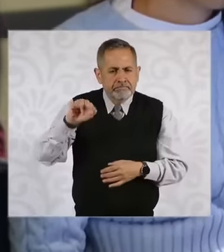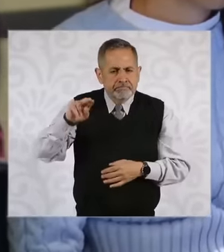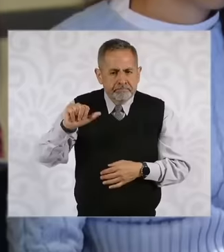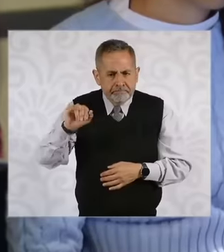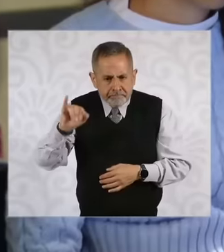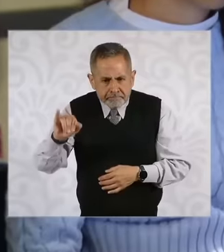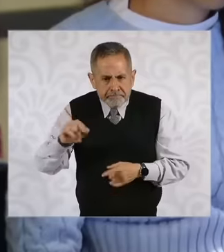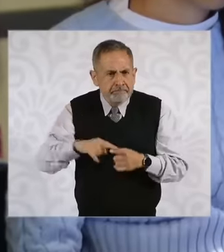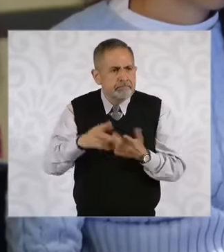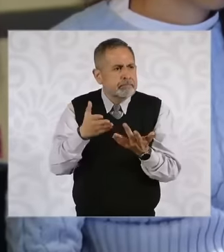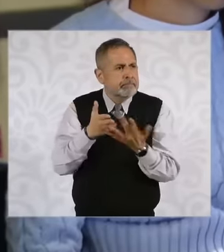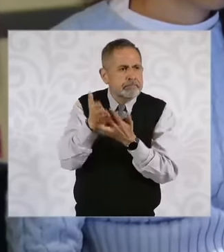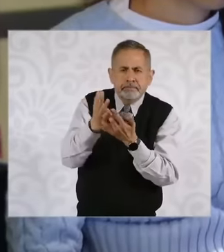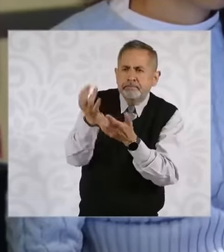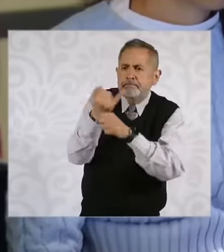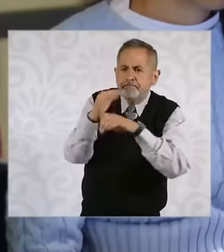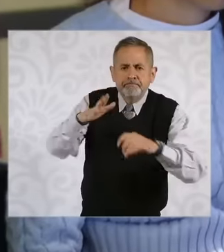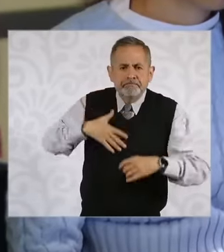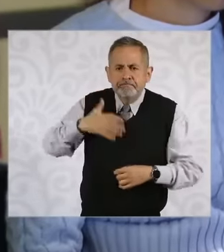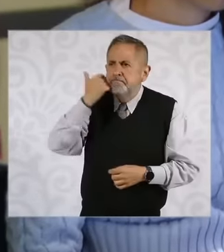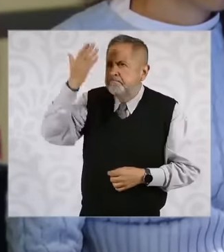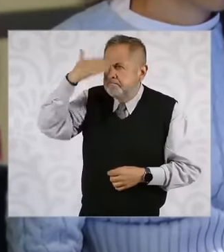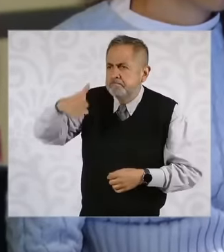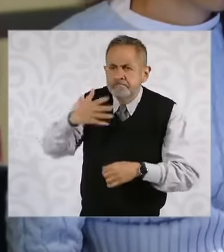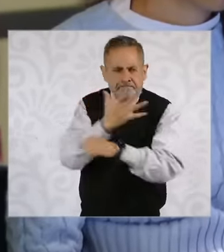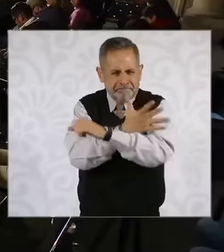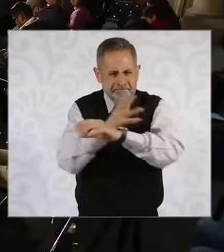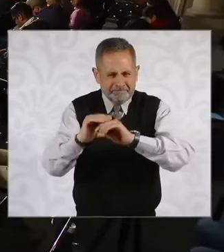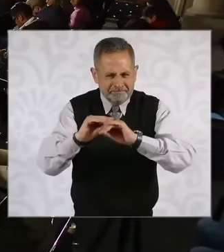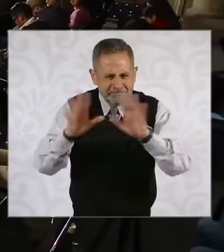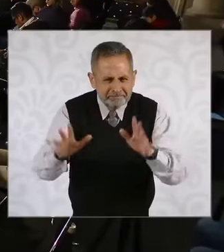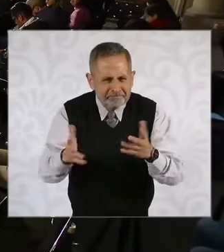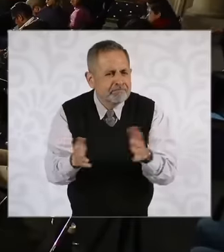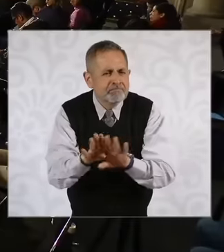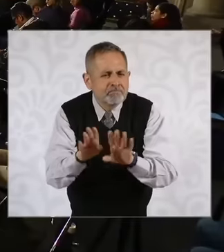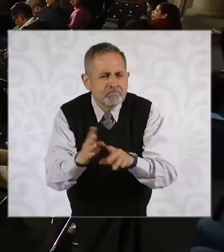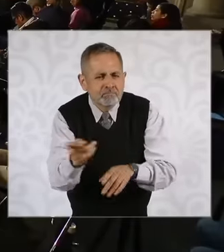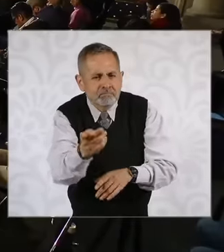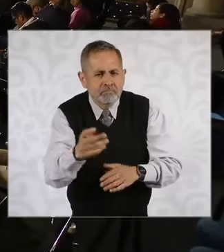to transparency information will be managed.